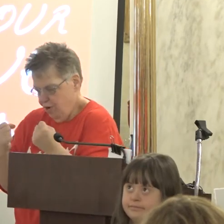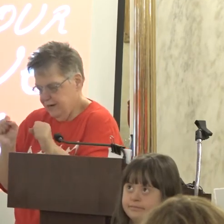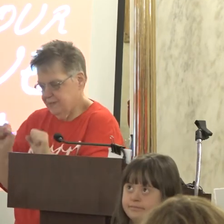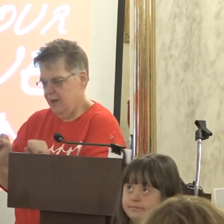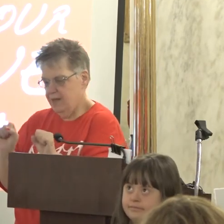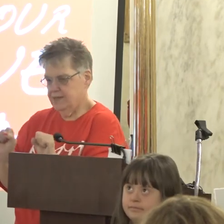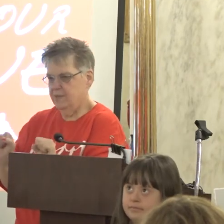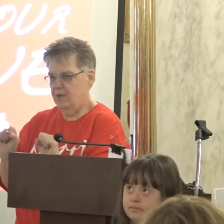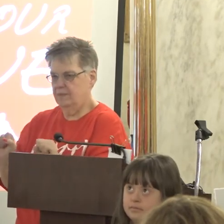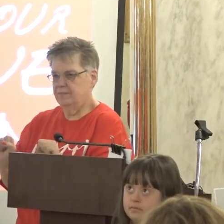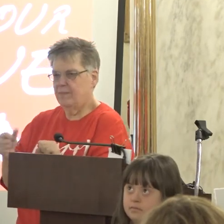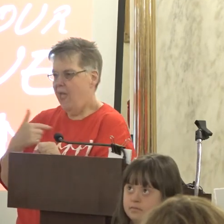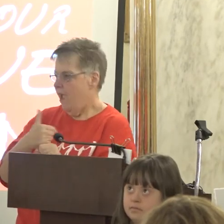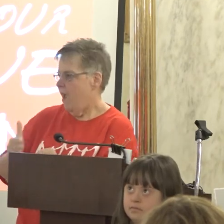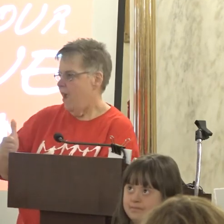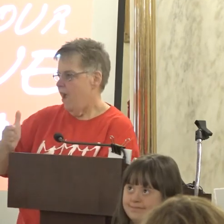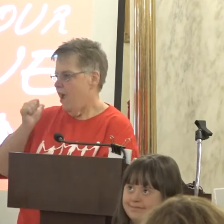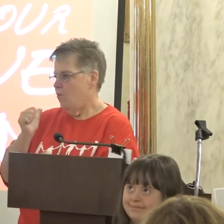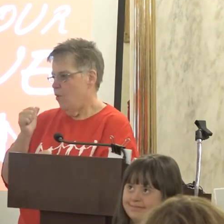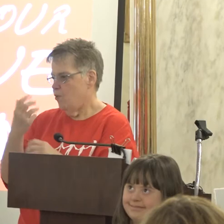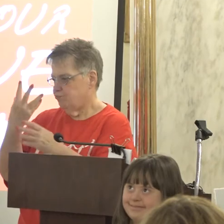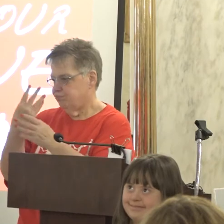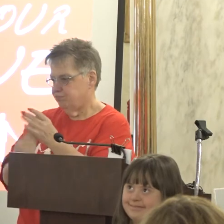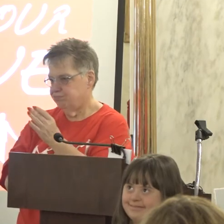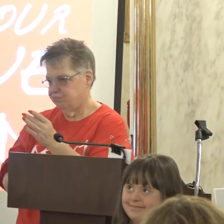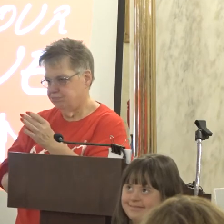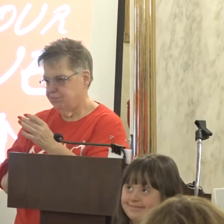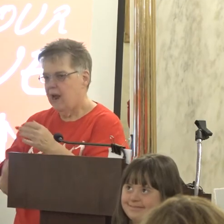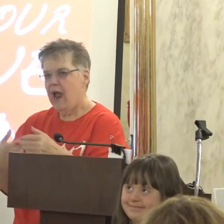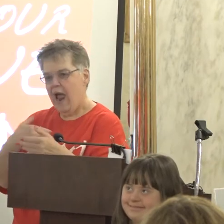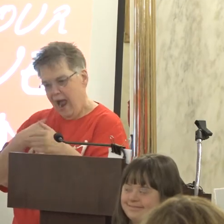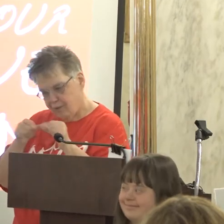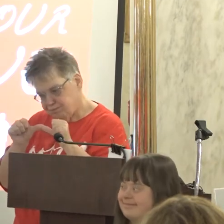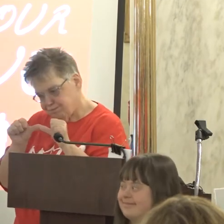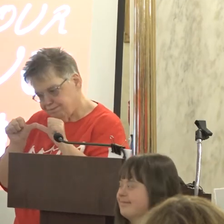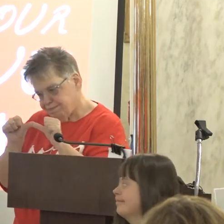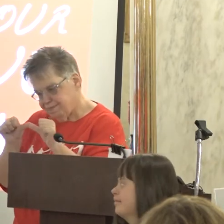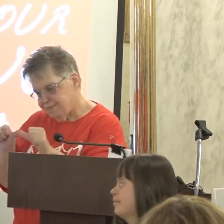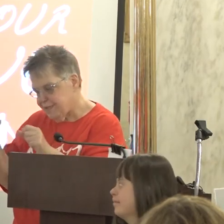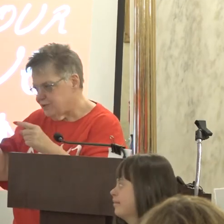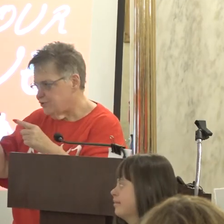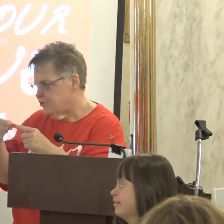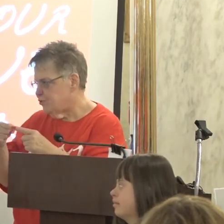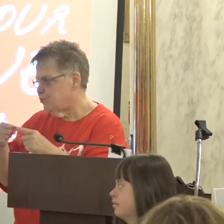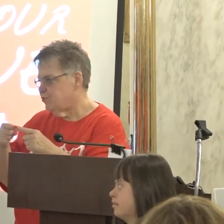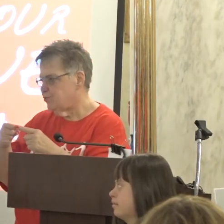And I won't go away and I'll stand to the bitter bitter end